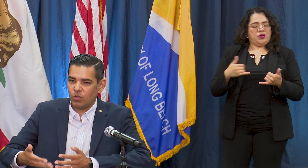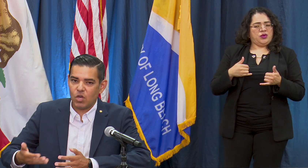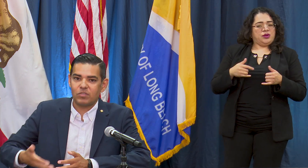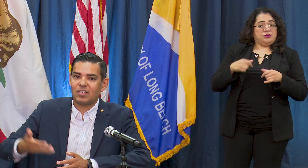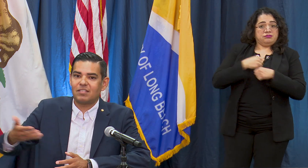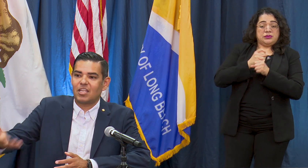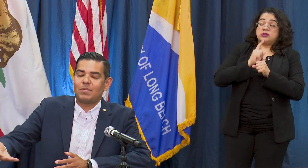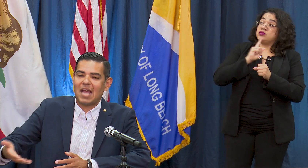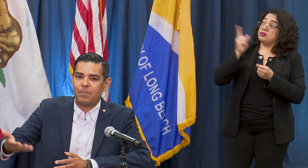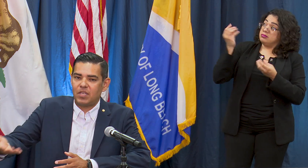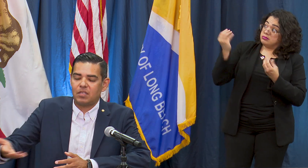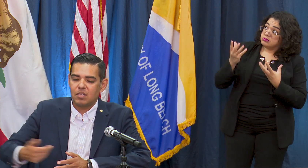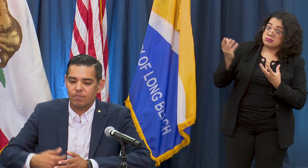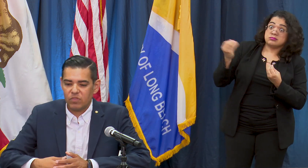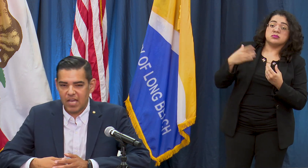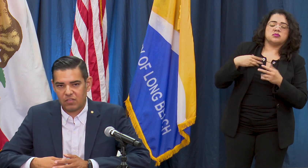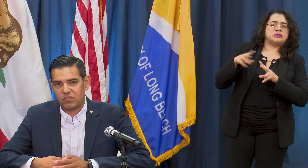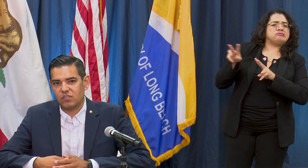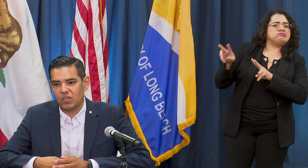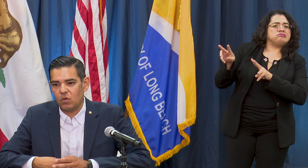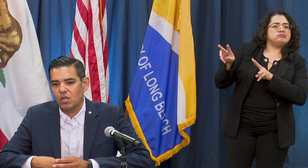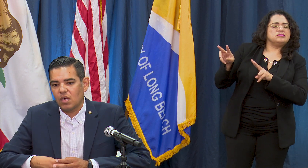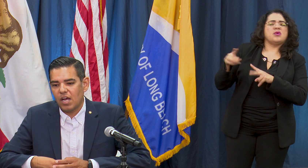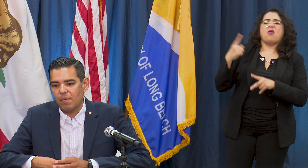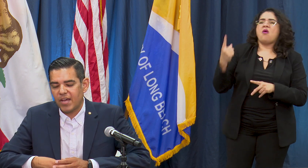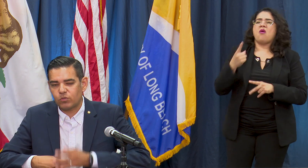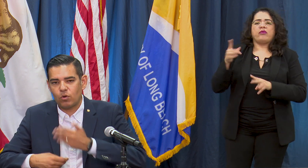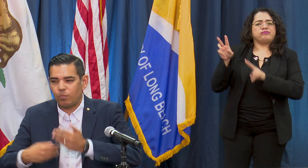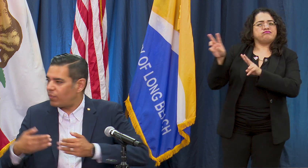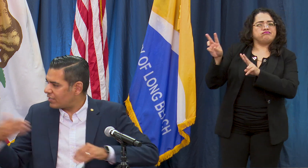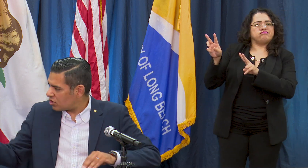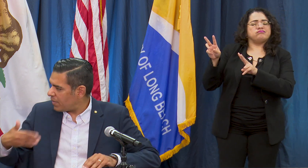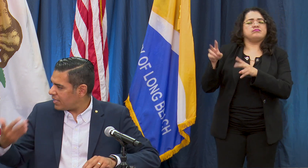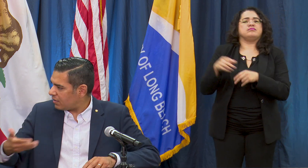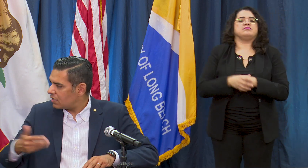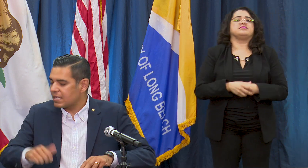that we know is gonna be happening next and so that's what wereanticipating and